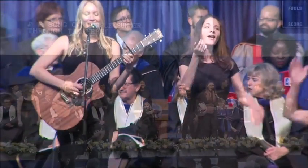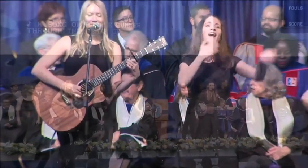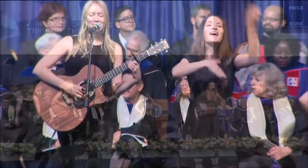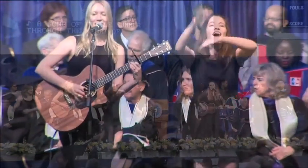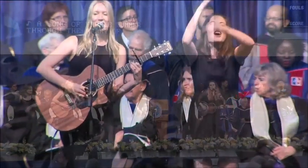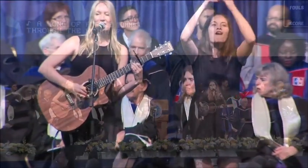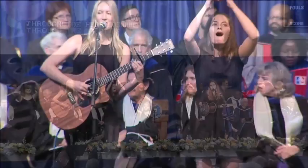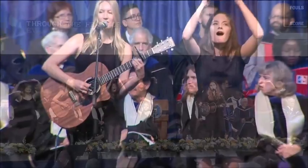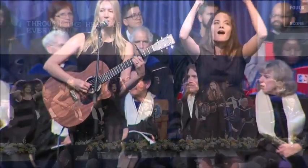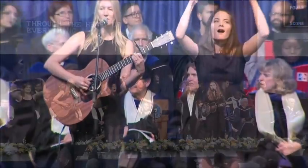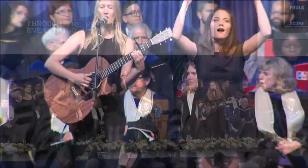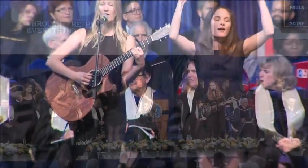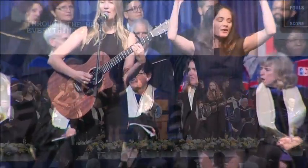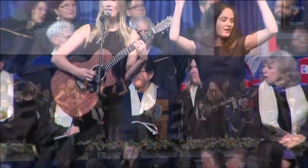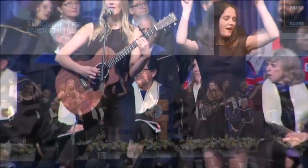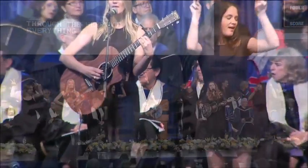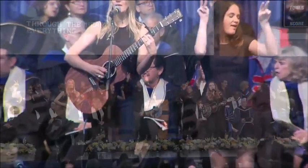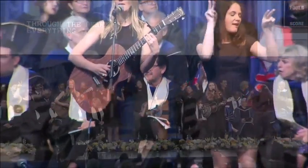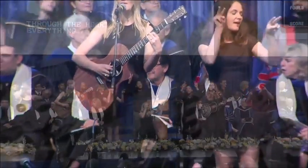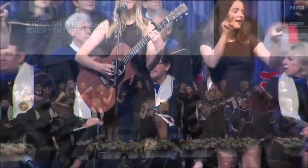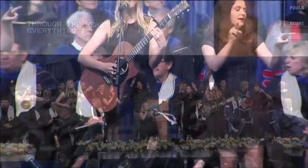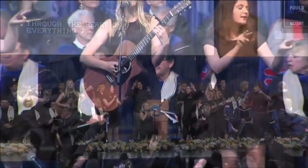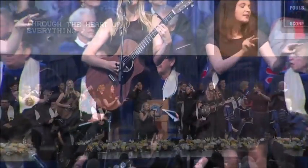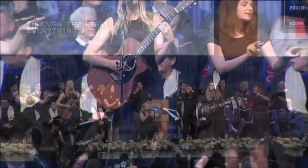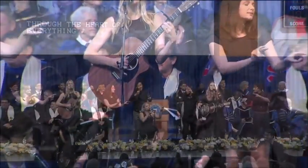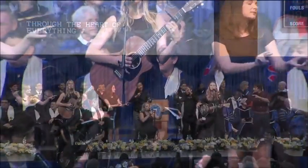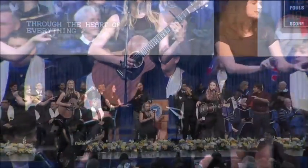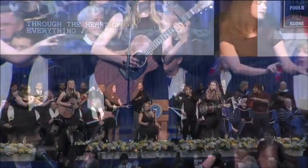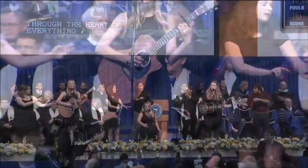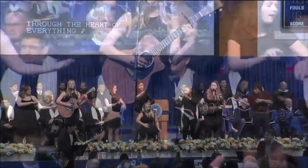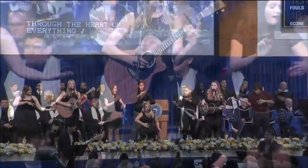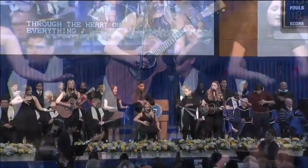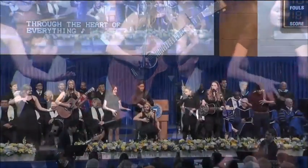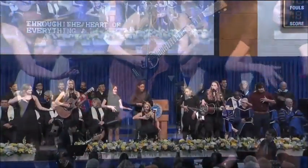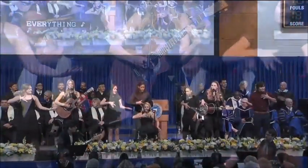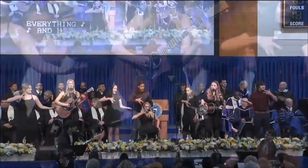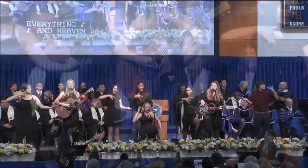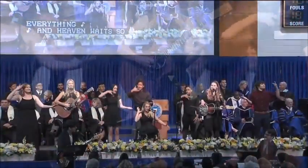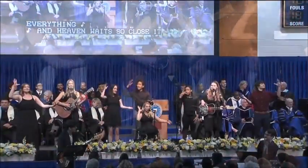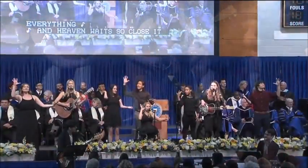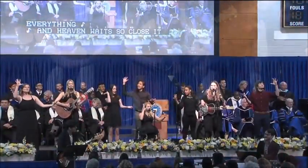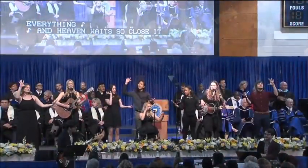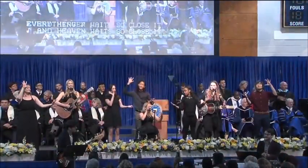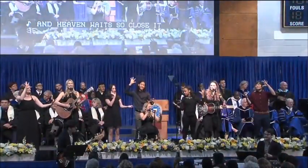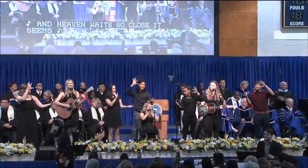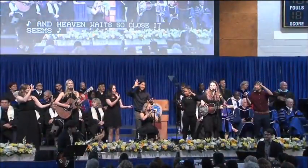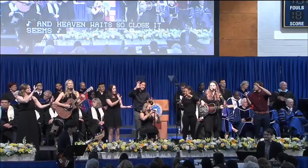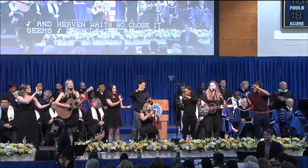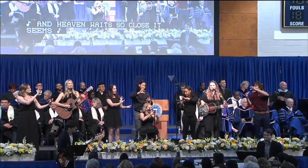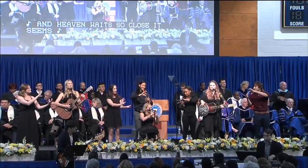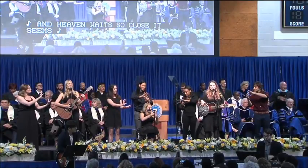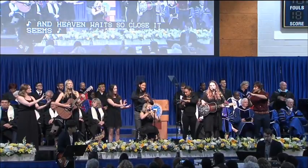And heaven waits So close it seems